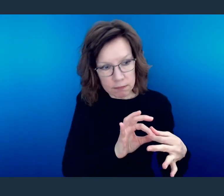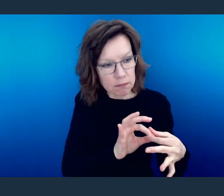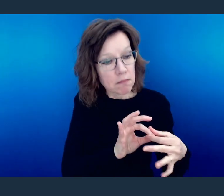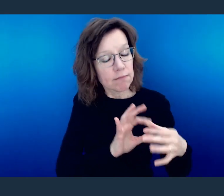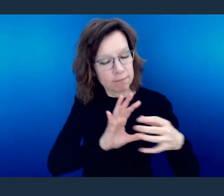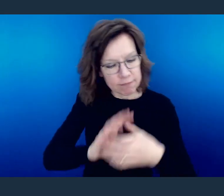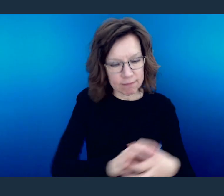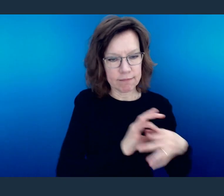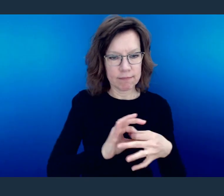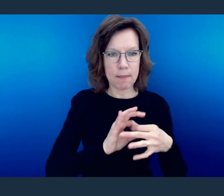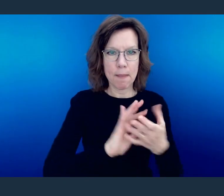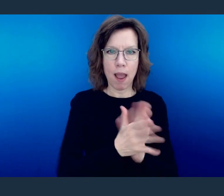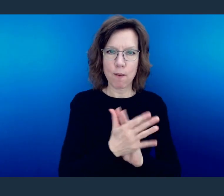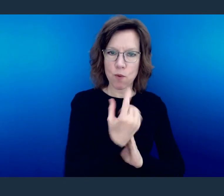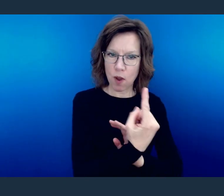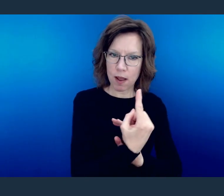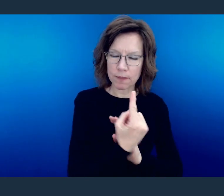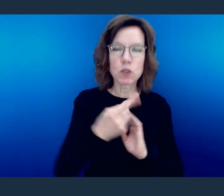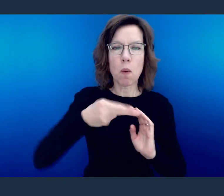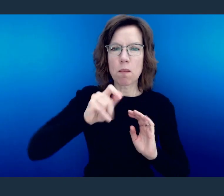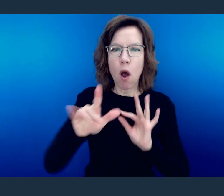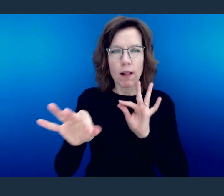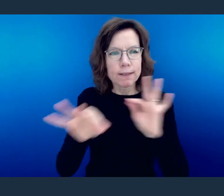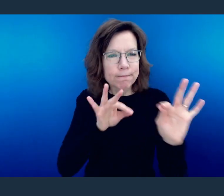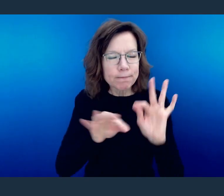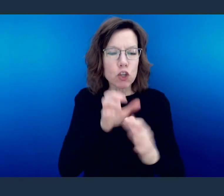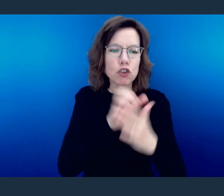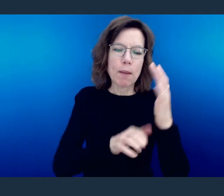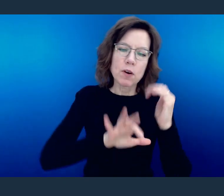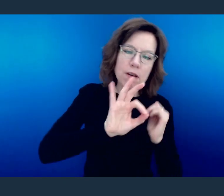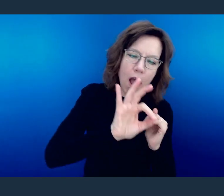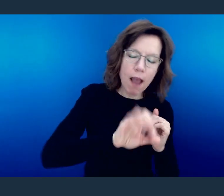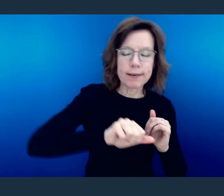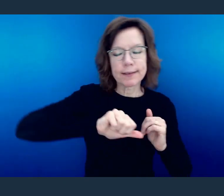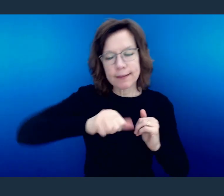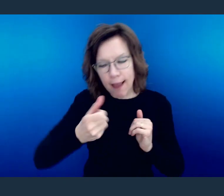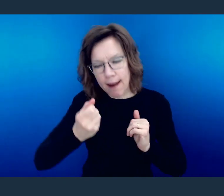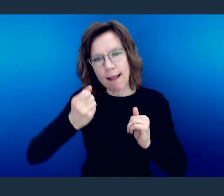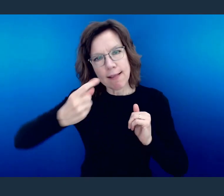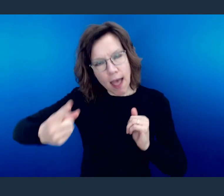And Paul explains this in detail between chapters 9-11.